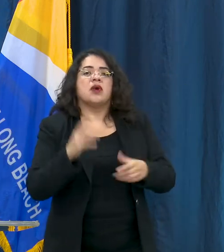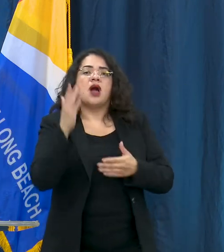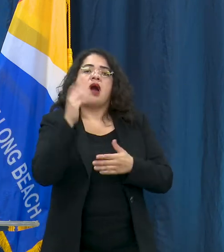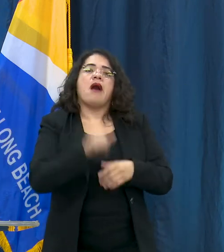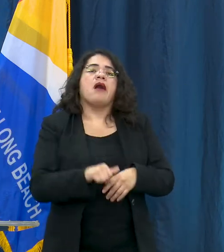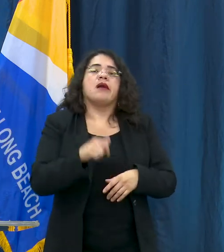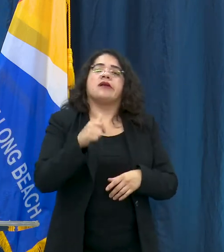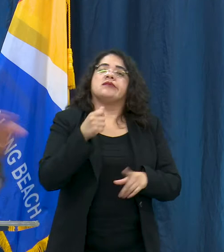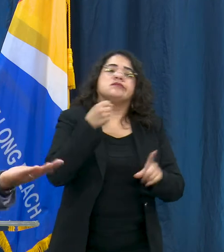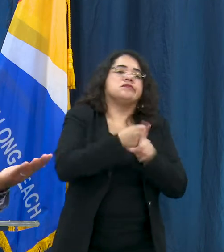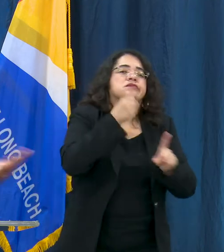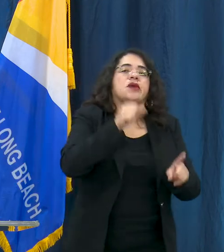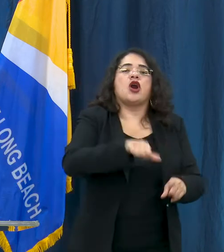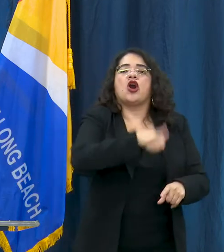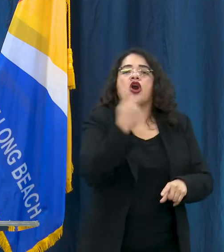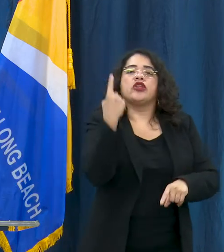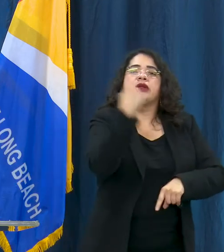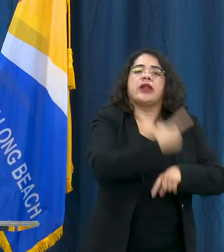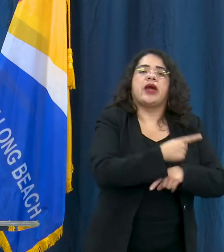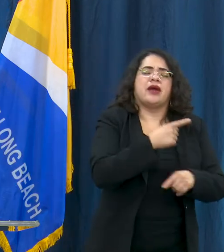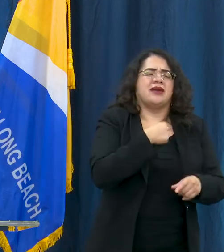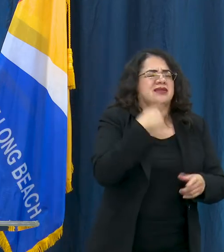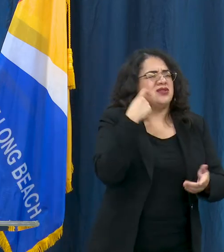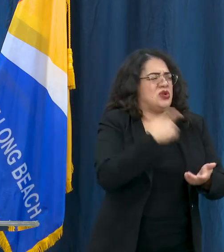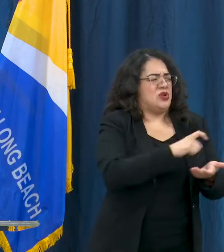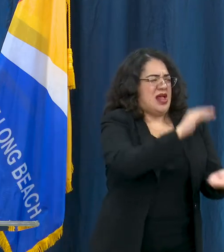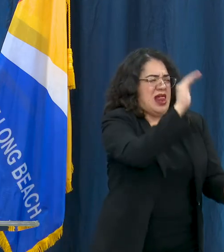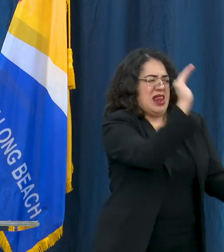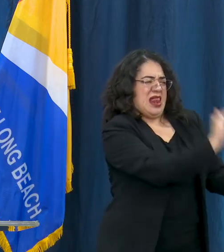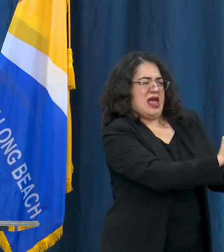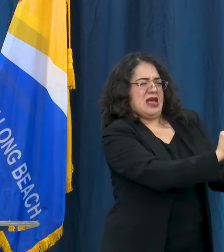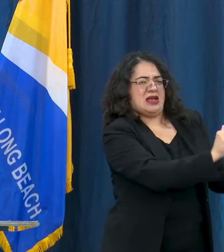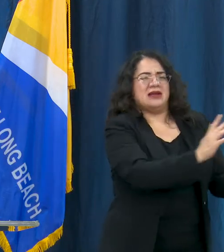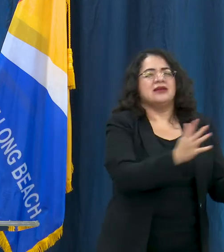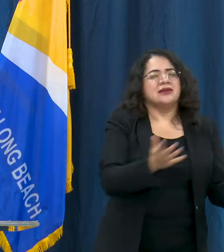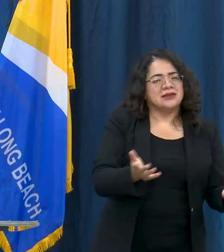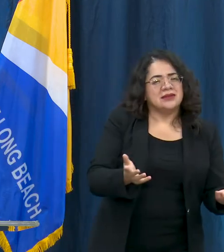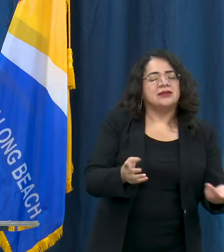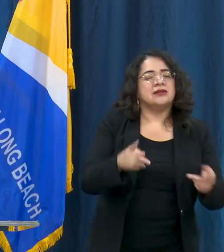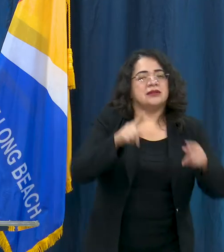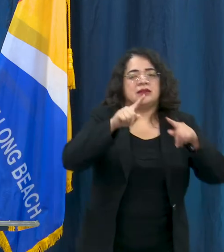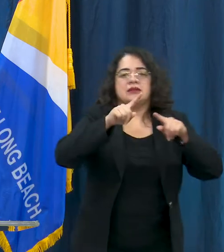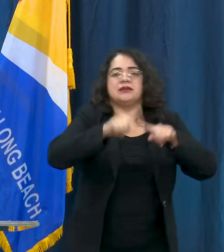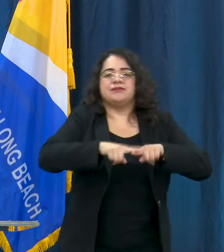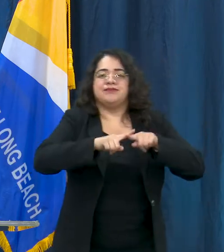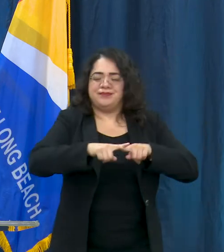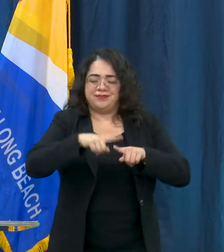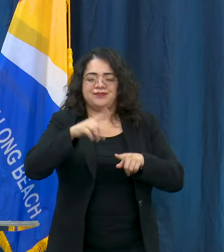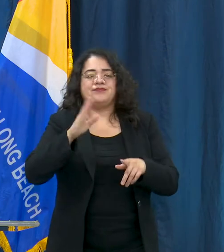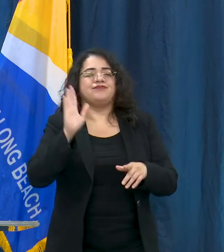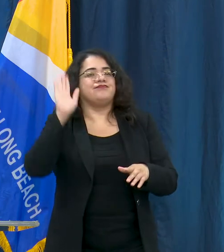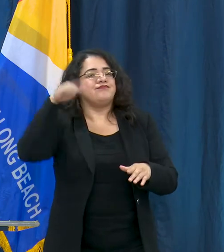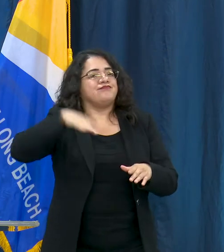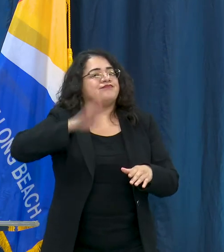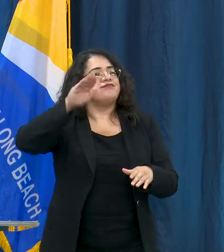where it's less so it's just really I think dependent. Wear a face covering, it's the best way to protect yourself.